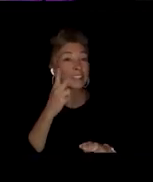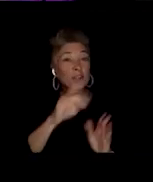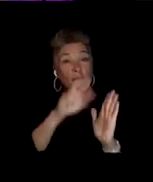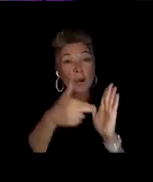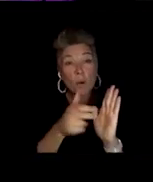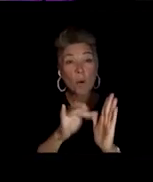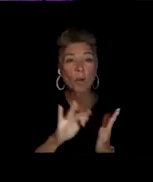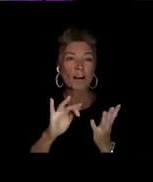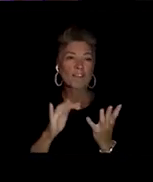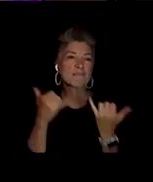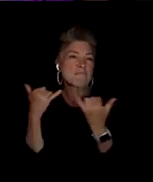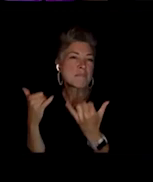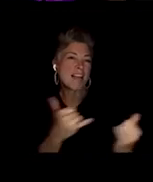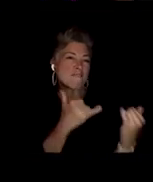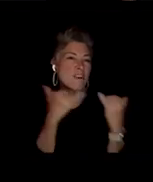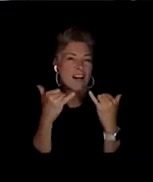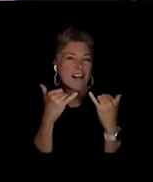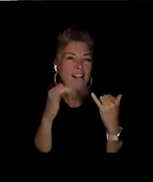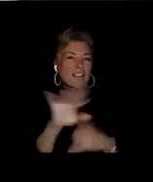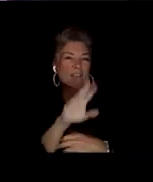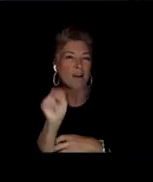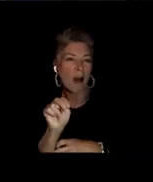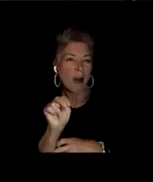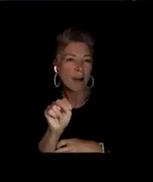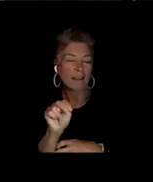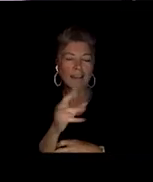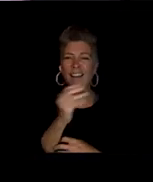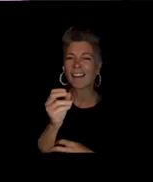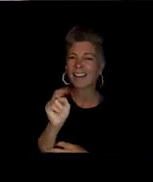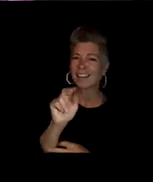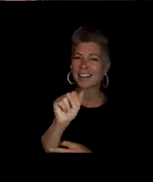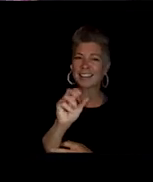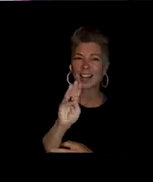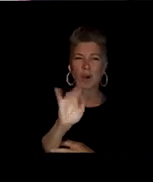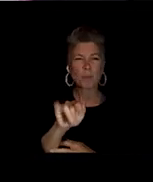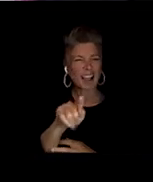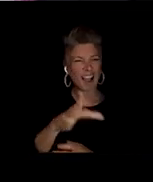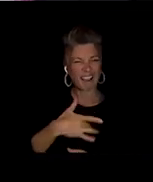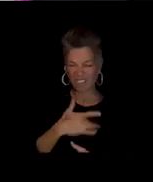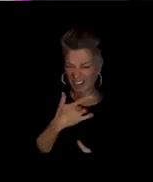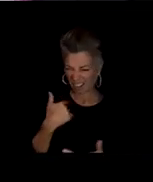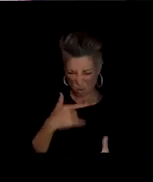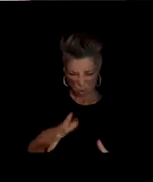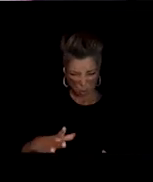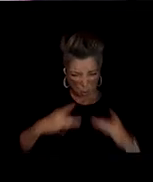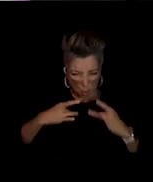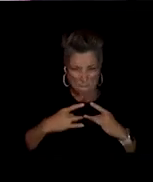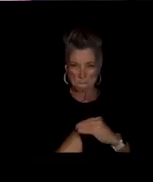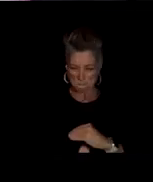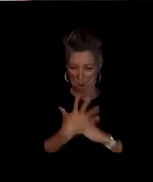And, and Naomi you are like fricking contagious in your, your positiveness and you know,